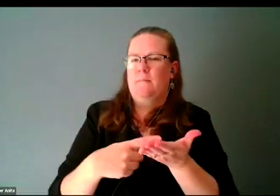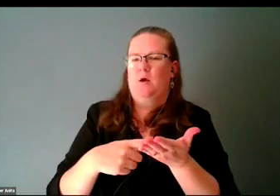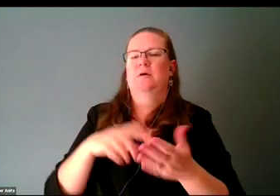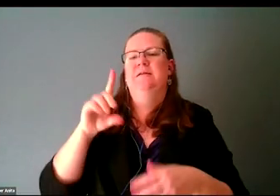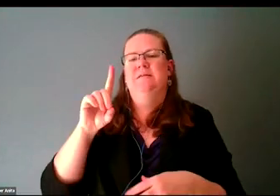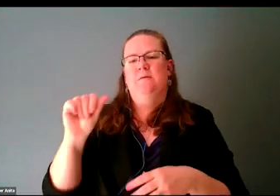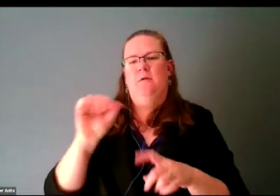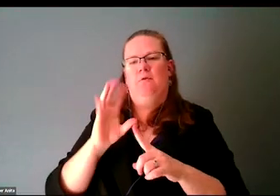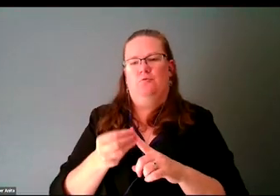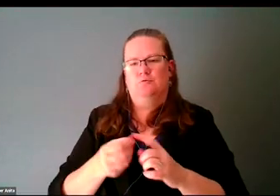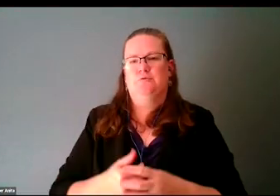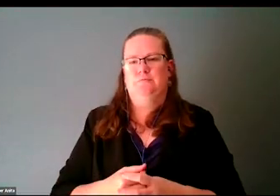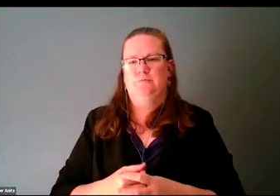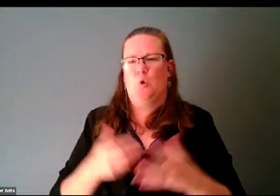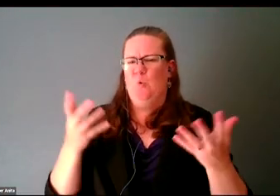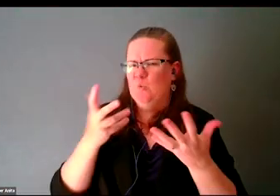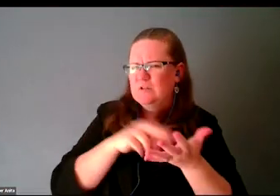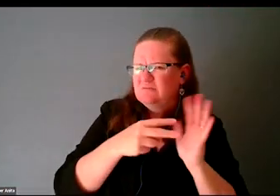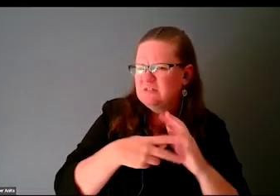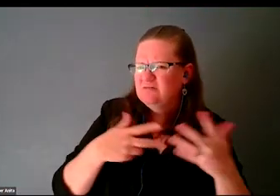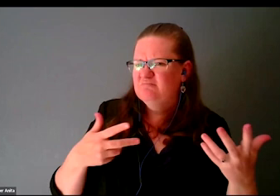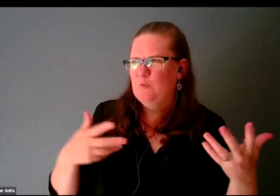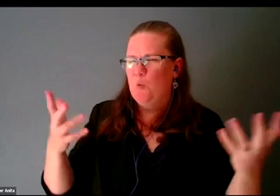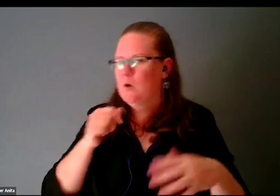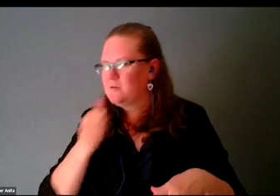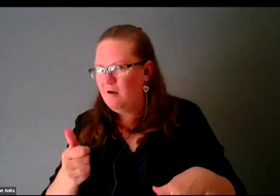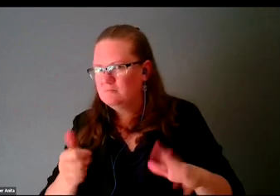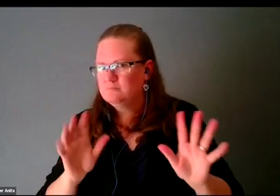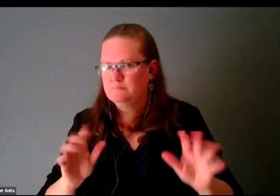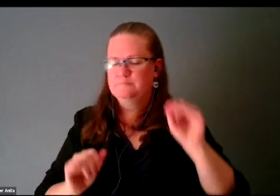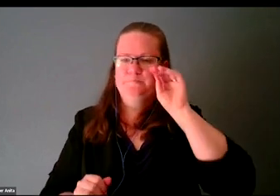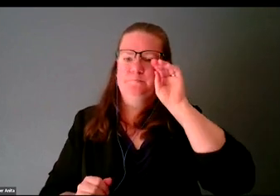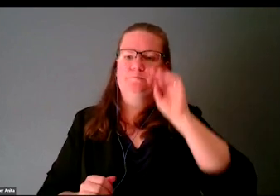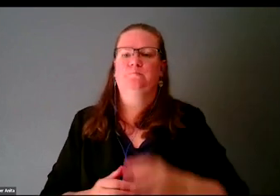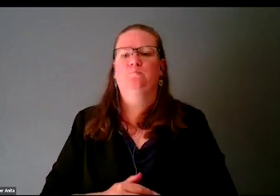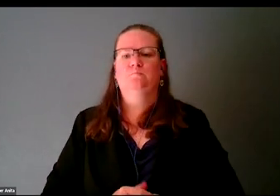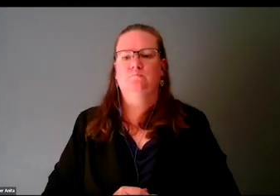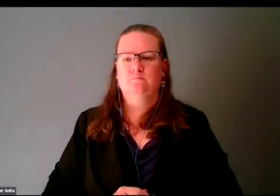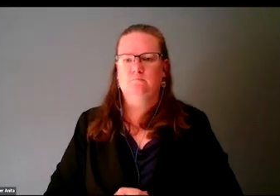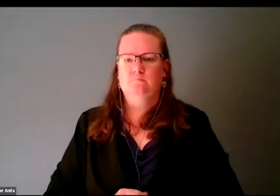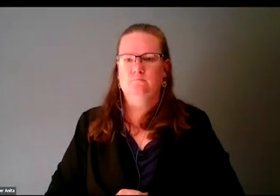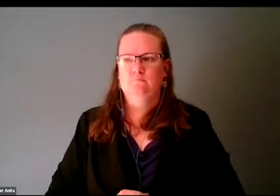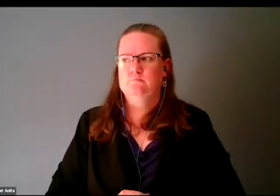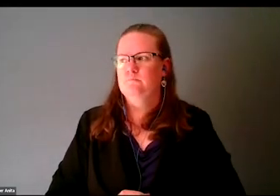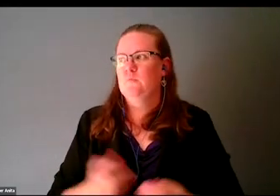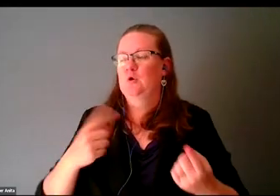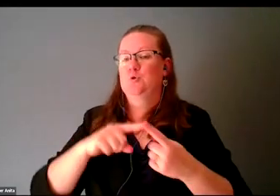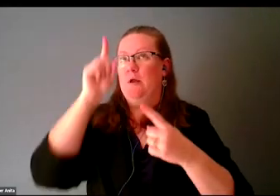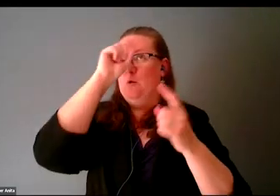What is disability culture? What isn't disability culture? When you think of culture, you think of what are the main things